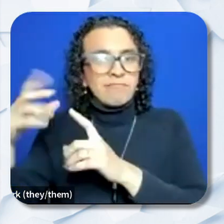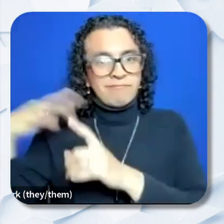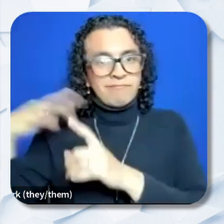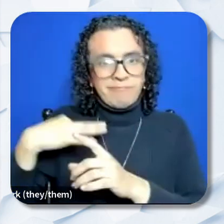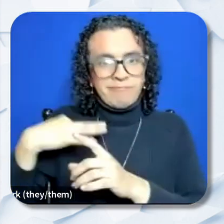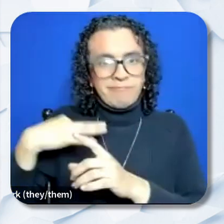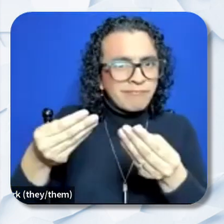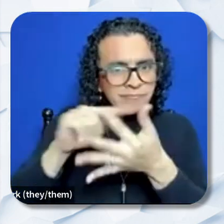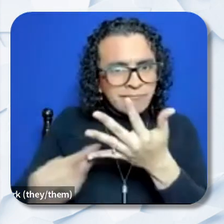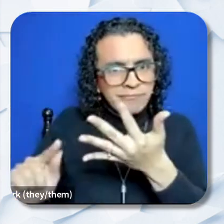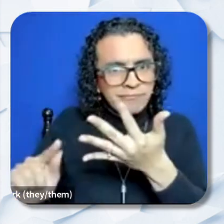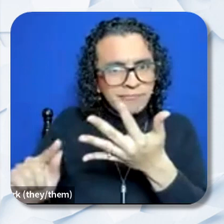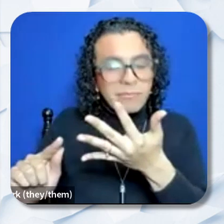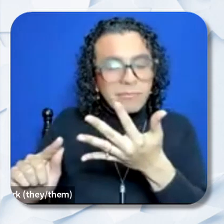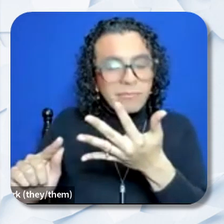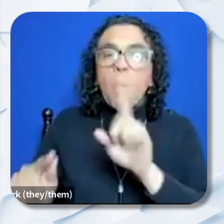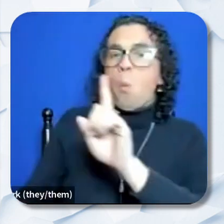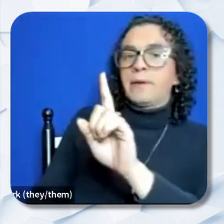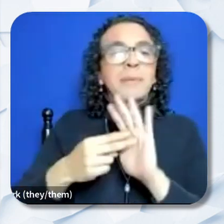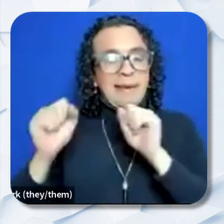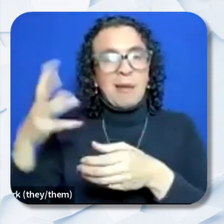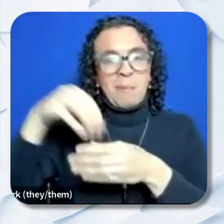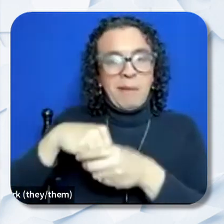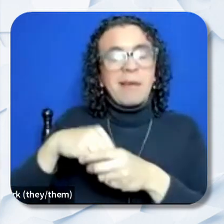can only apply for one area and not multiple areas. Technically,